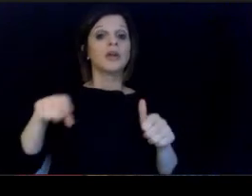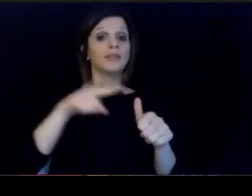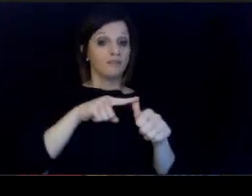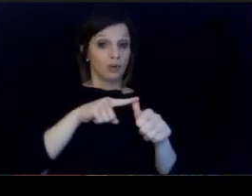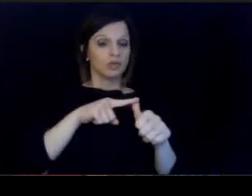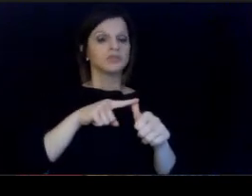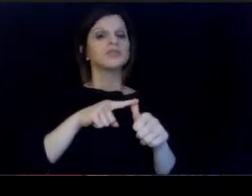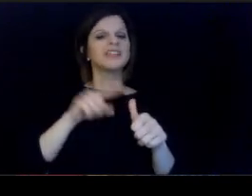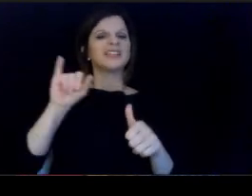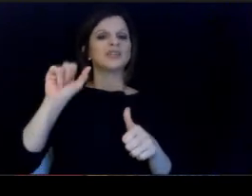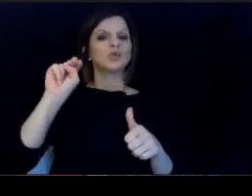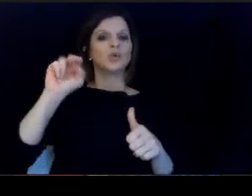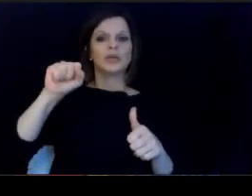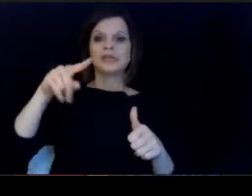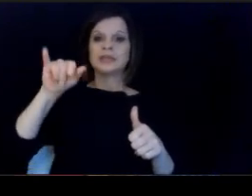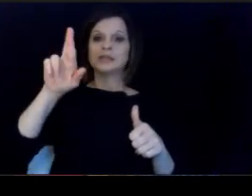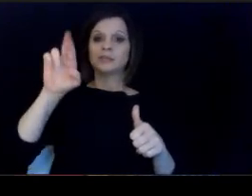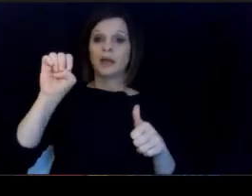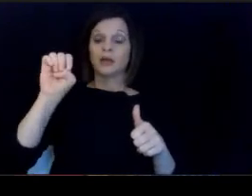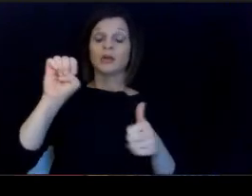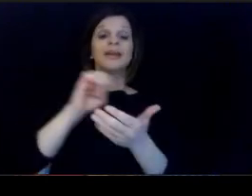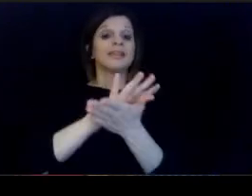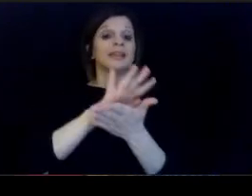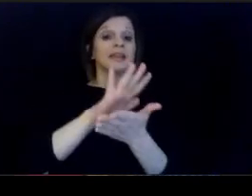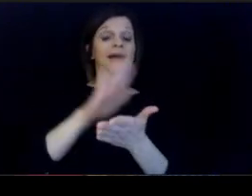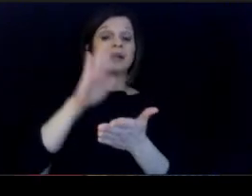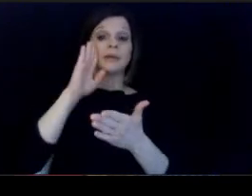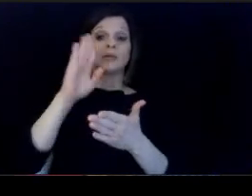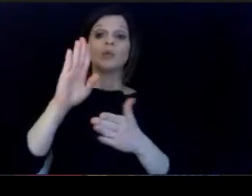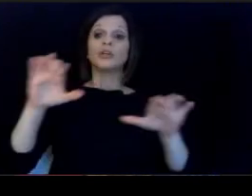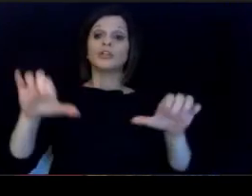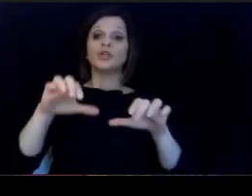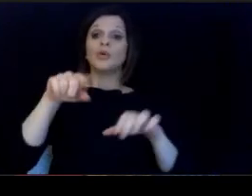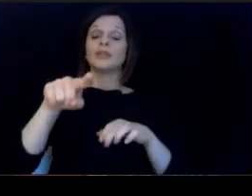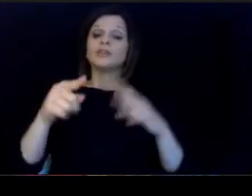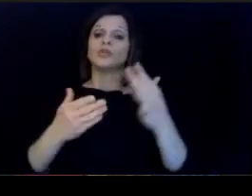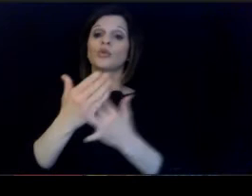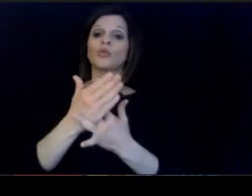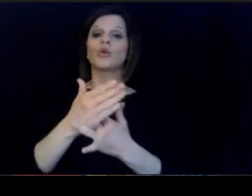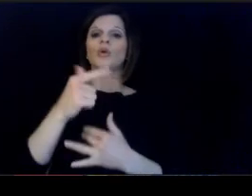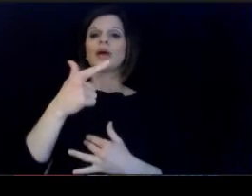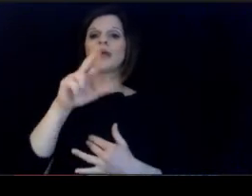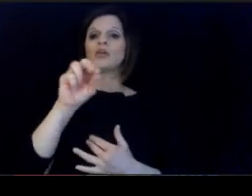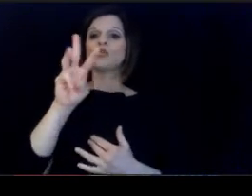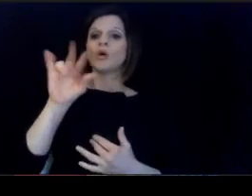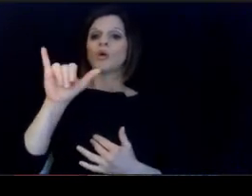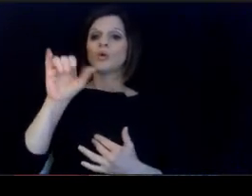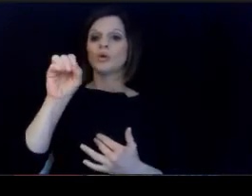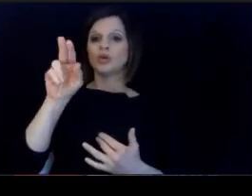is to inspire and the Academy will do this. through a grow your own edgecator grant program, this.